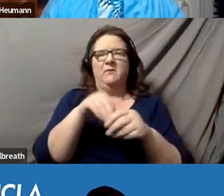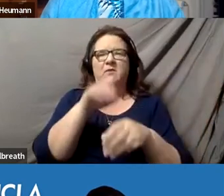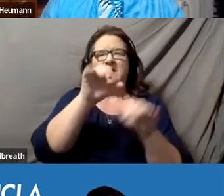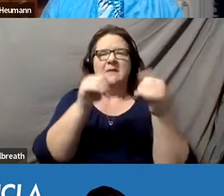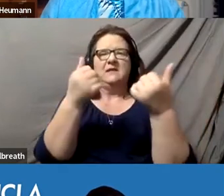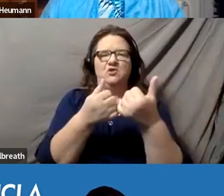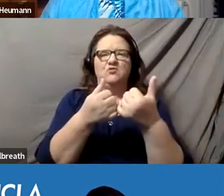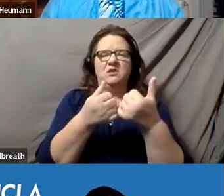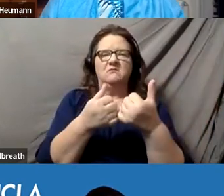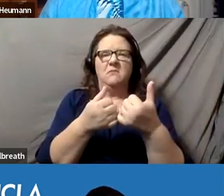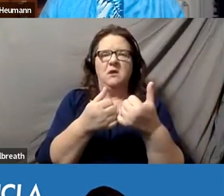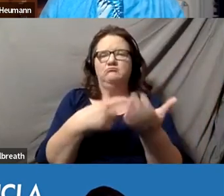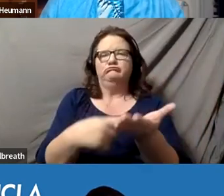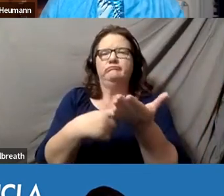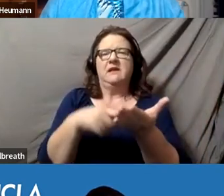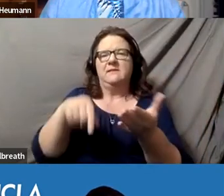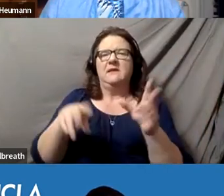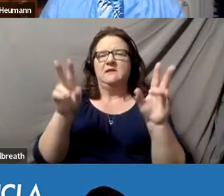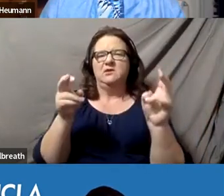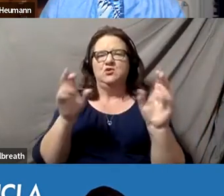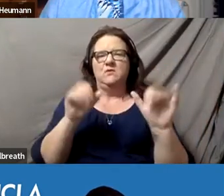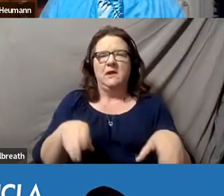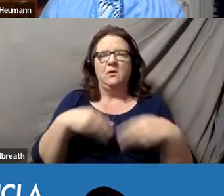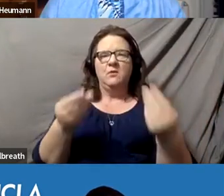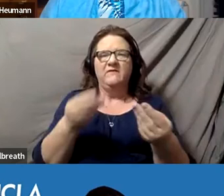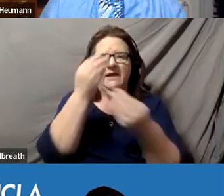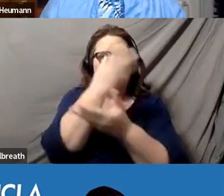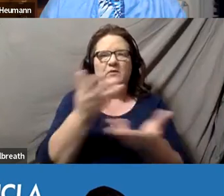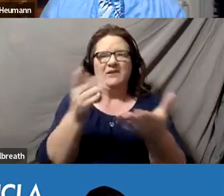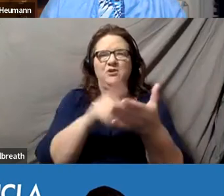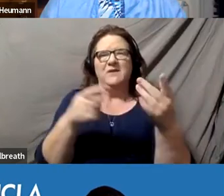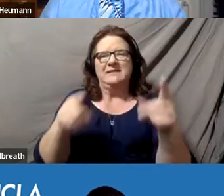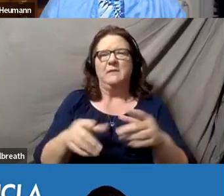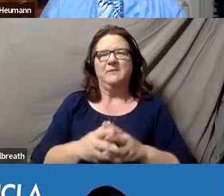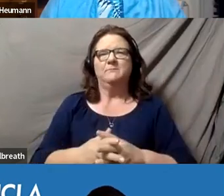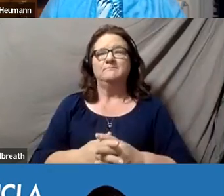are looking at issues like this and would be able to provide information on what's going on other campuses.